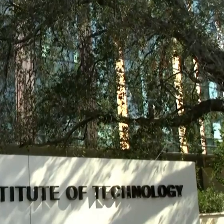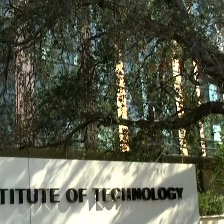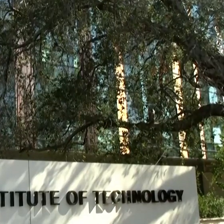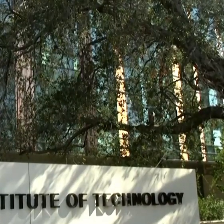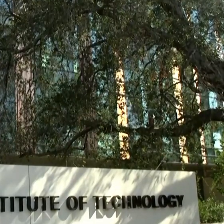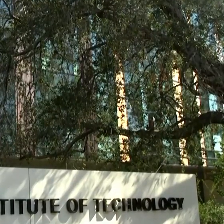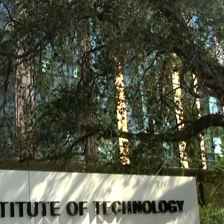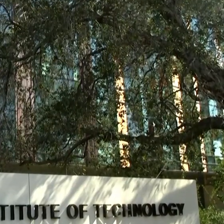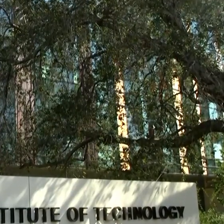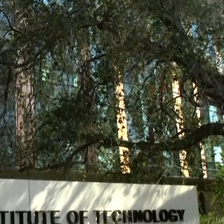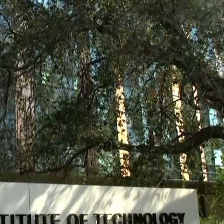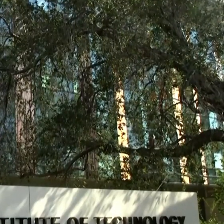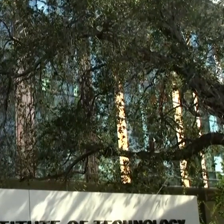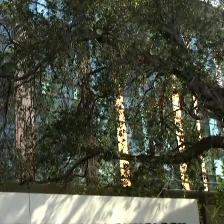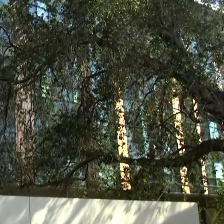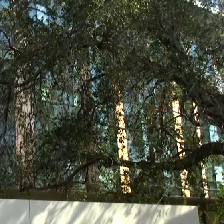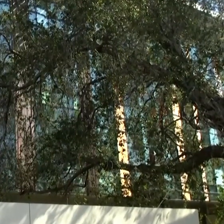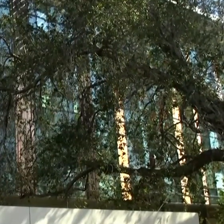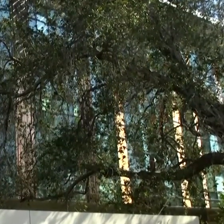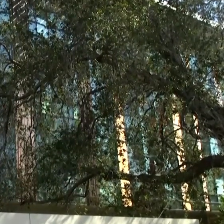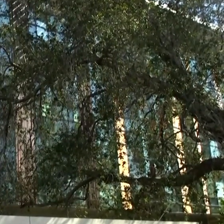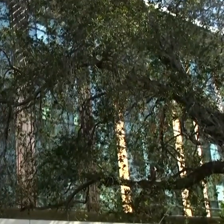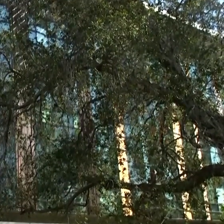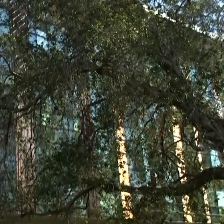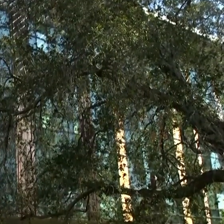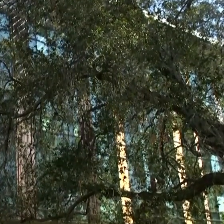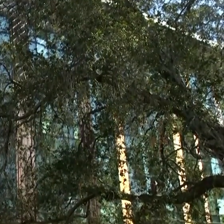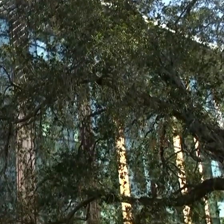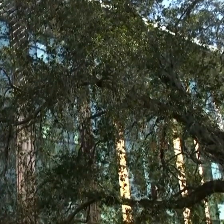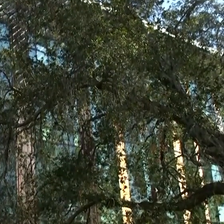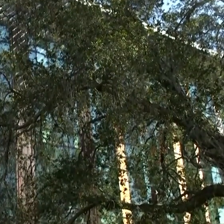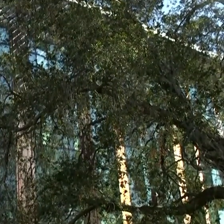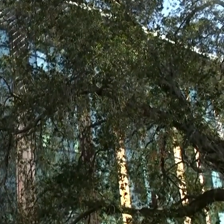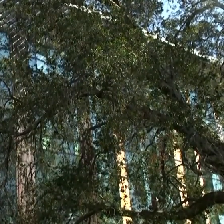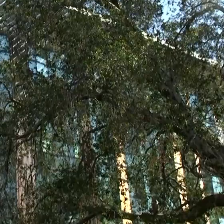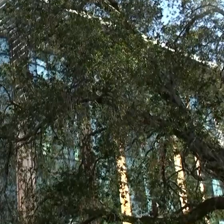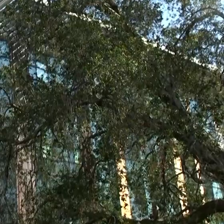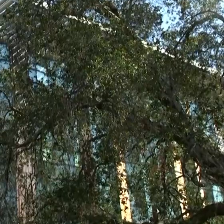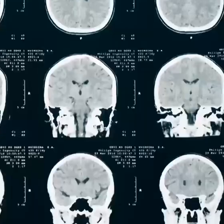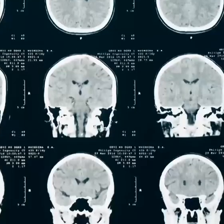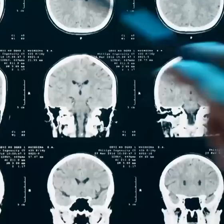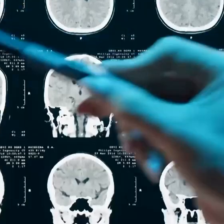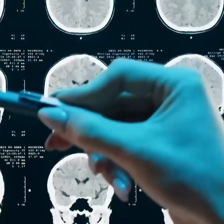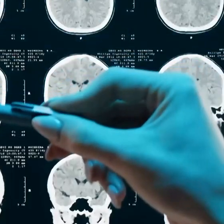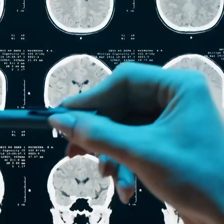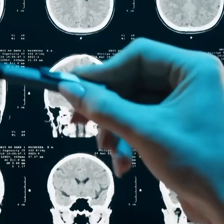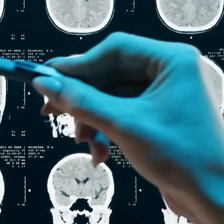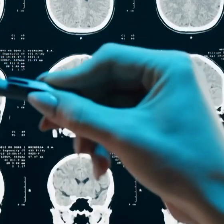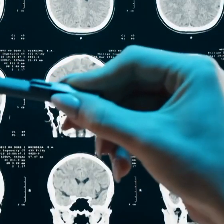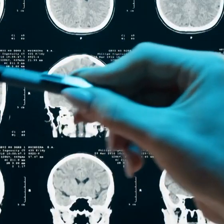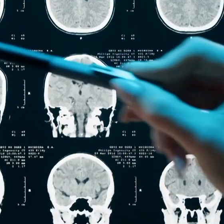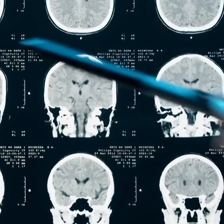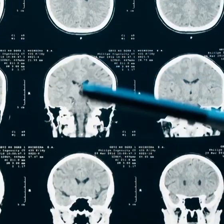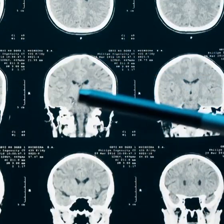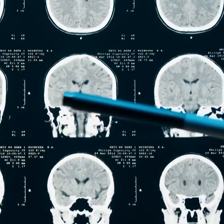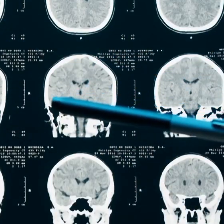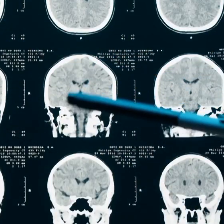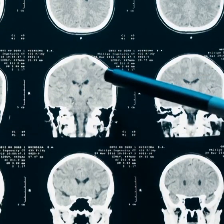held a virtual dedication for their new tianjiao and chrissy chen neuroscience research building a centralized campus